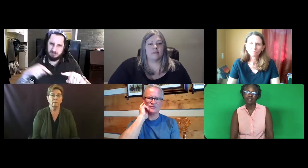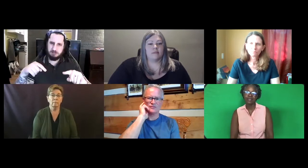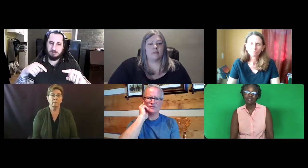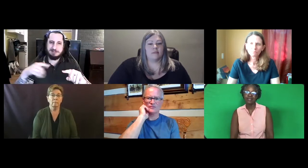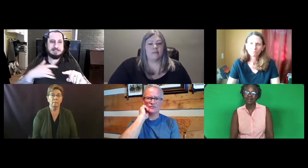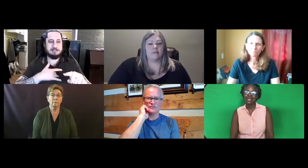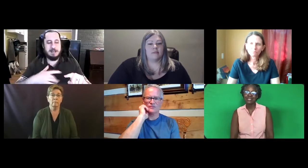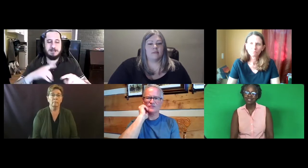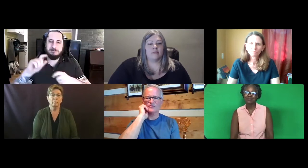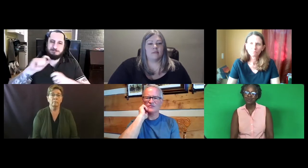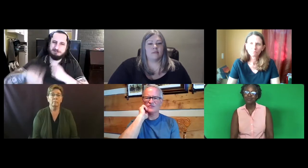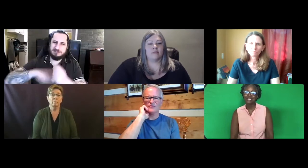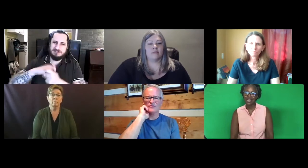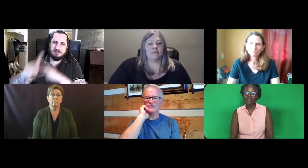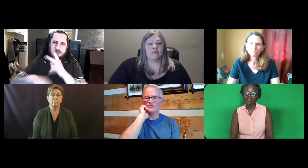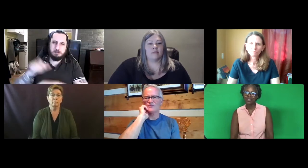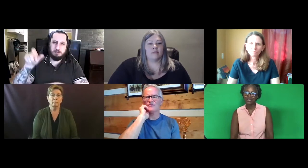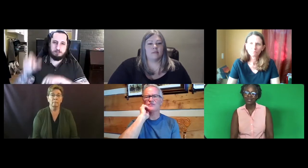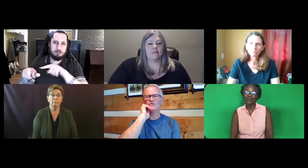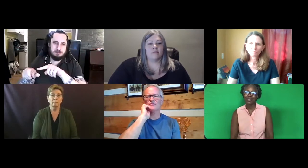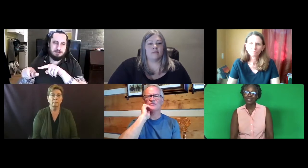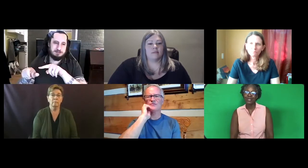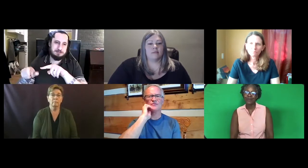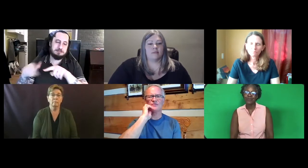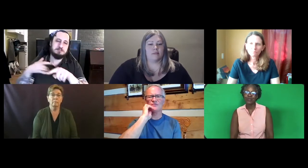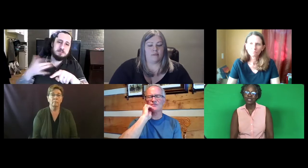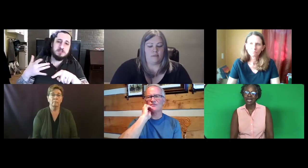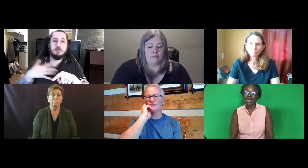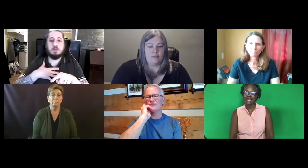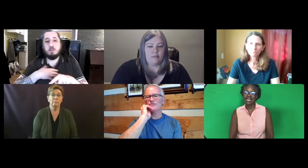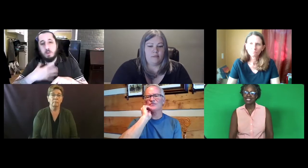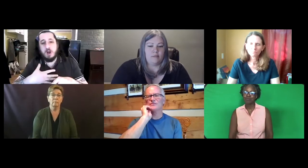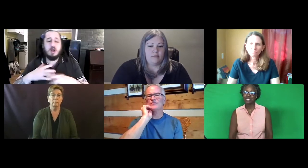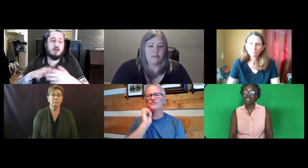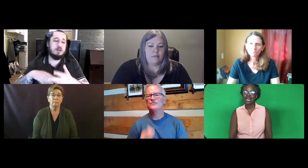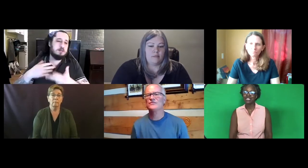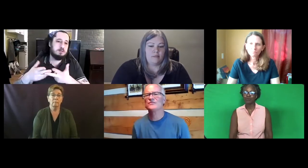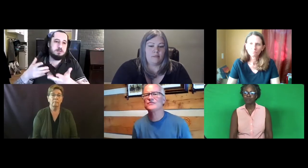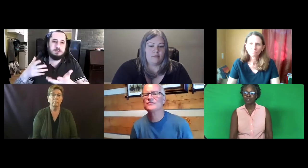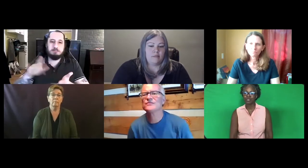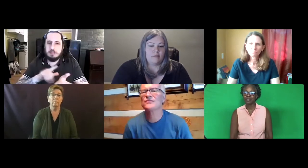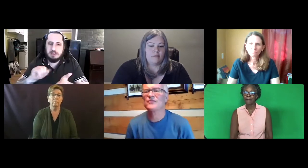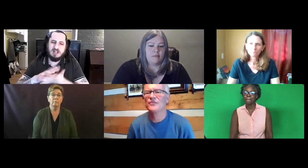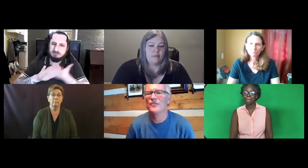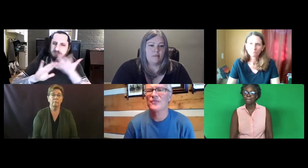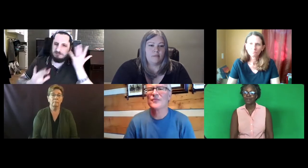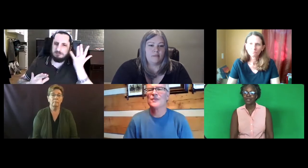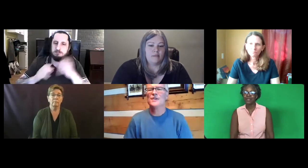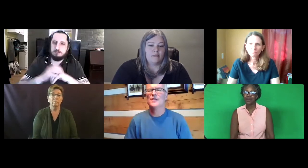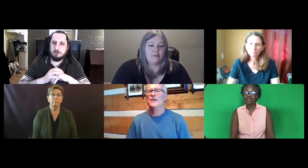There has to be some sort of standard, you know? It can't just be tied to a person.